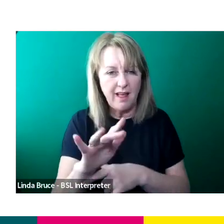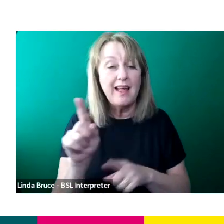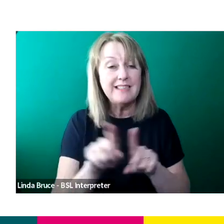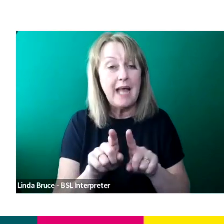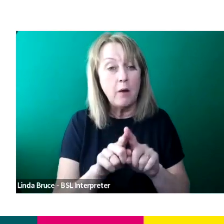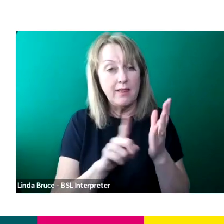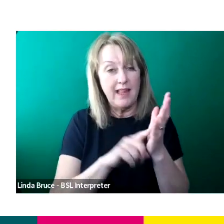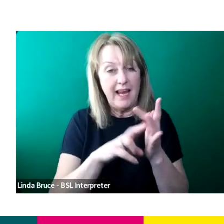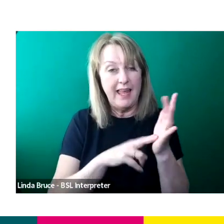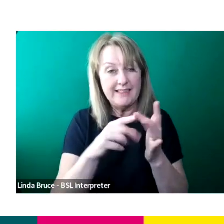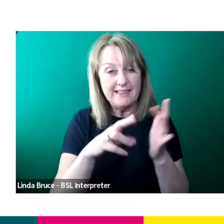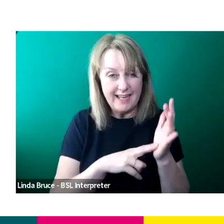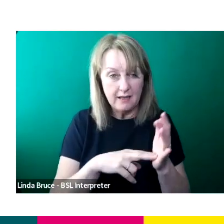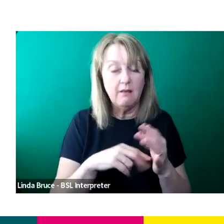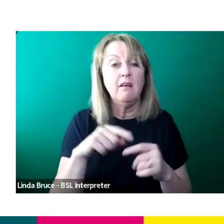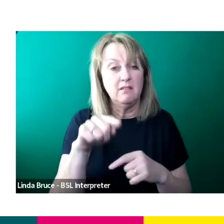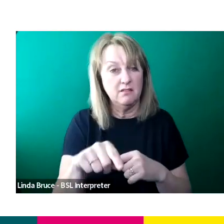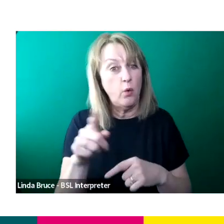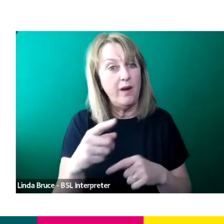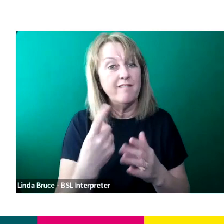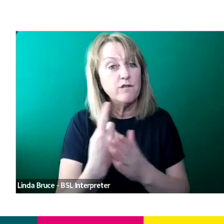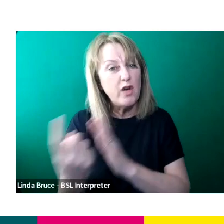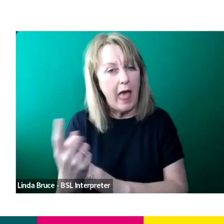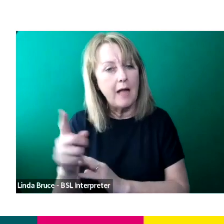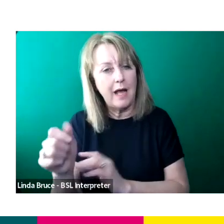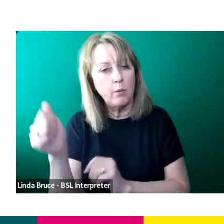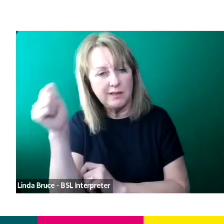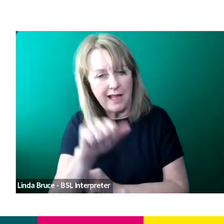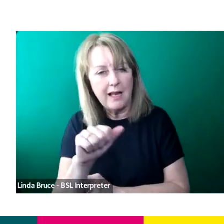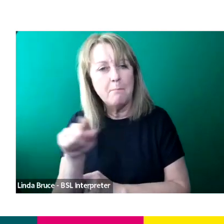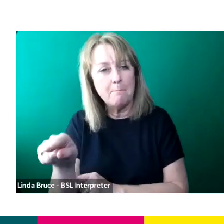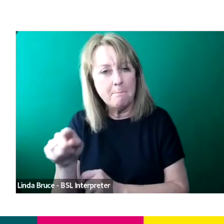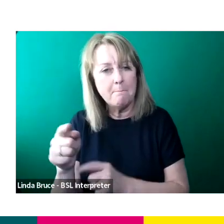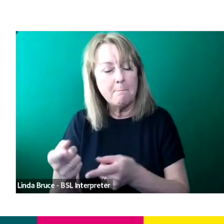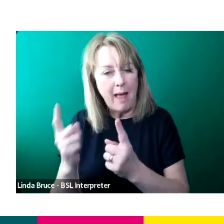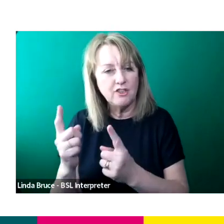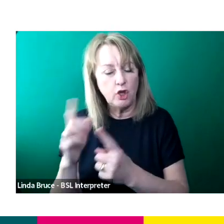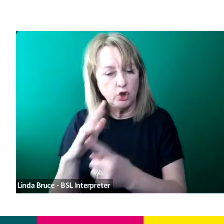So for more free freelance stuff I would say stick to talent manager, social media, which is where we post most of our jobs.